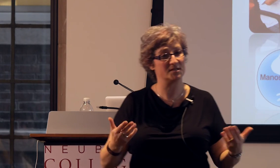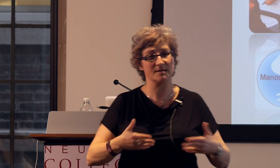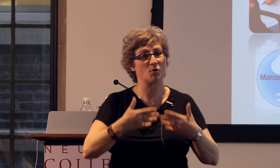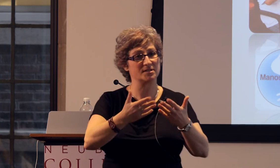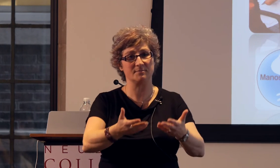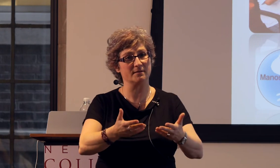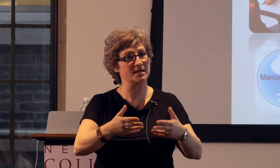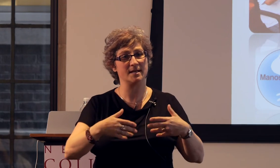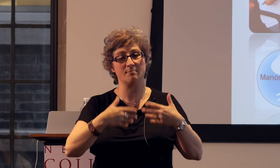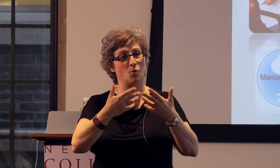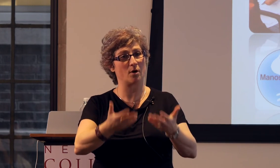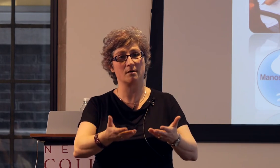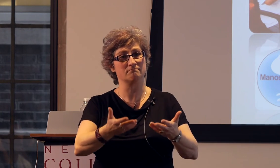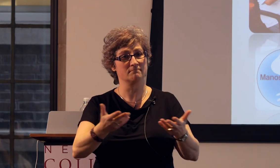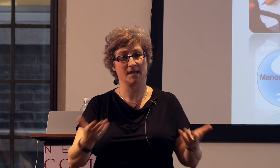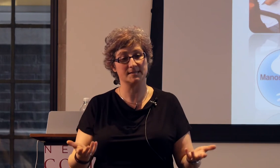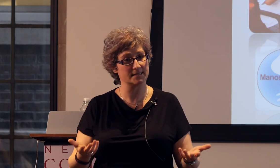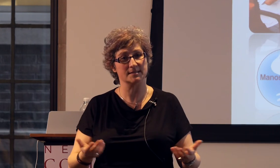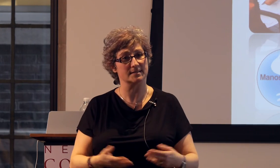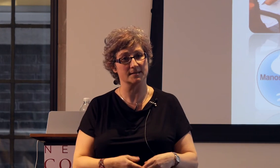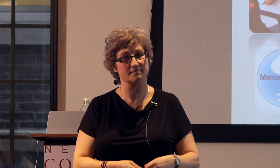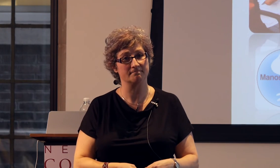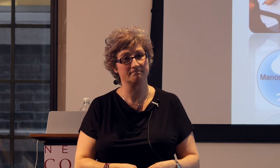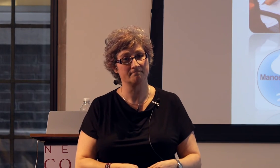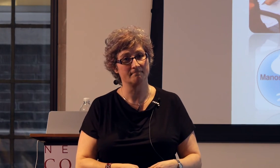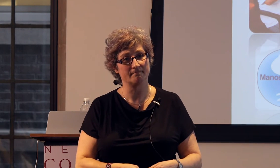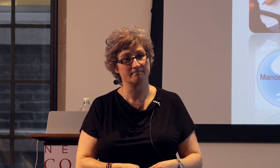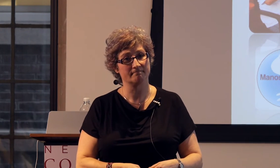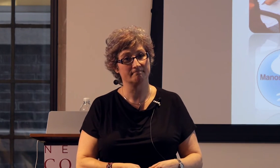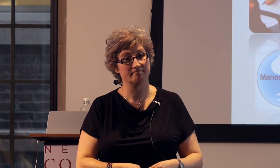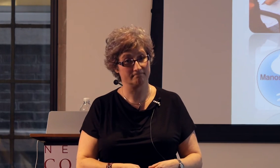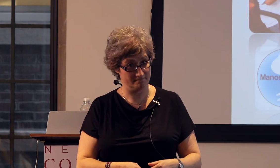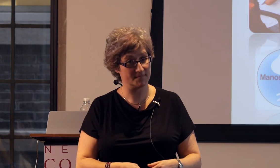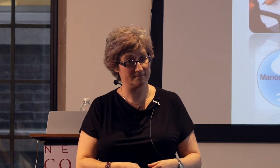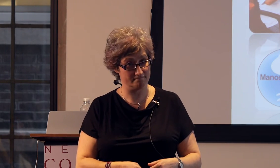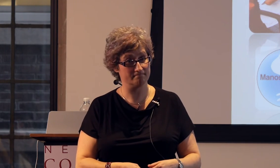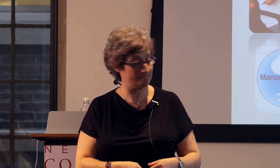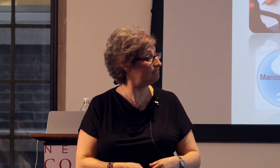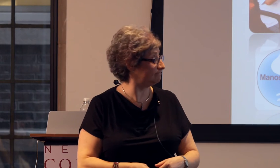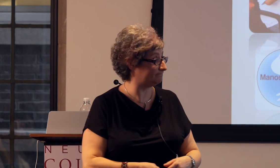You would see more stability and more consistency. [Woman] I see.